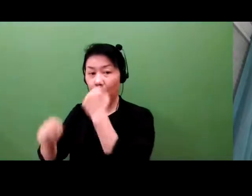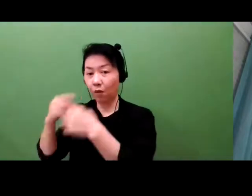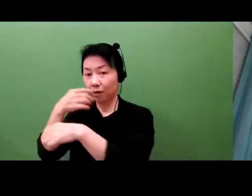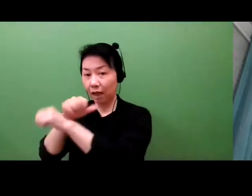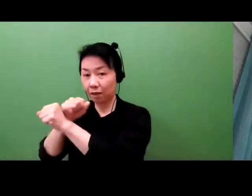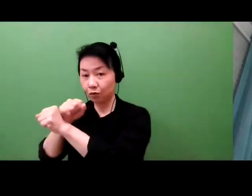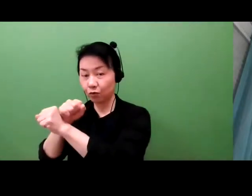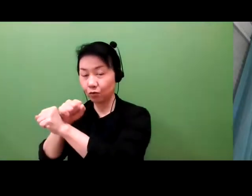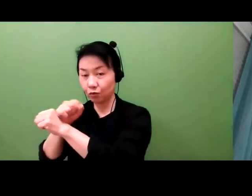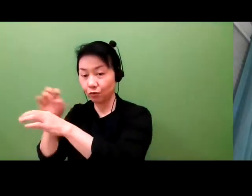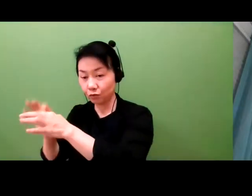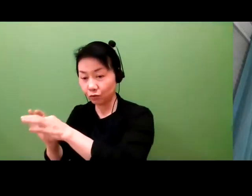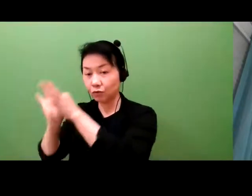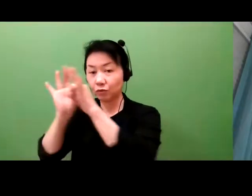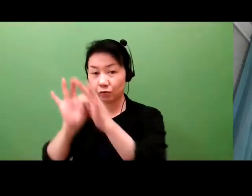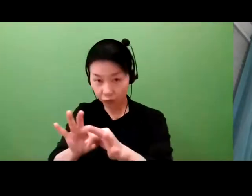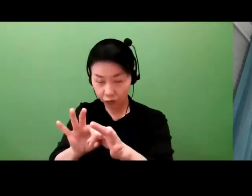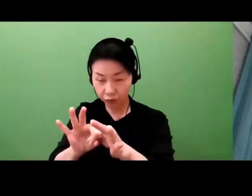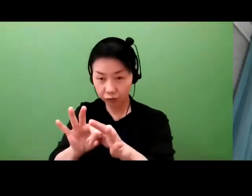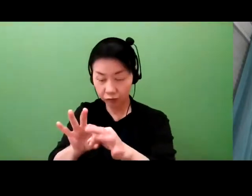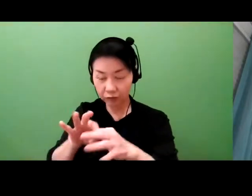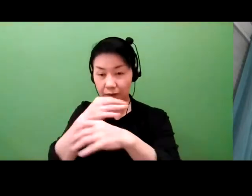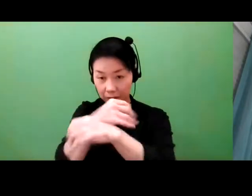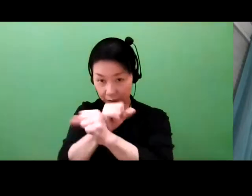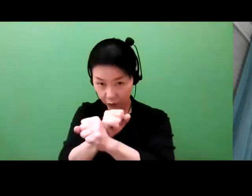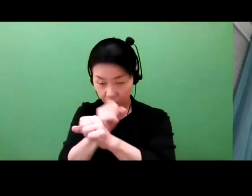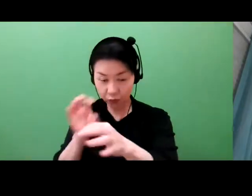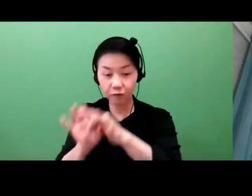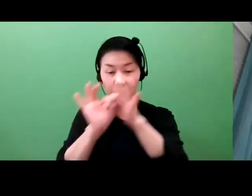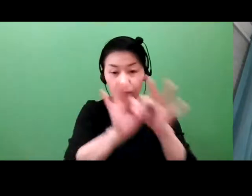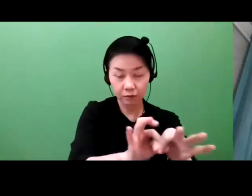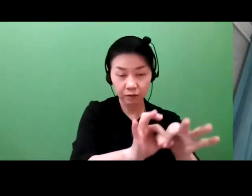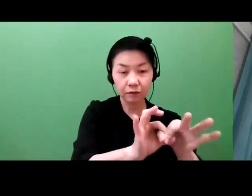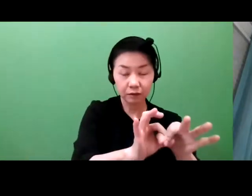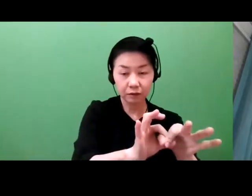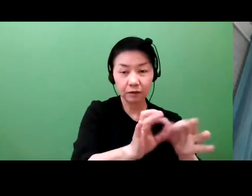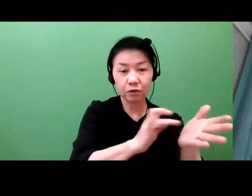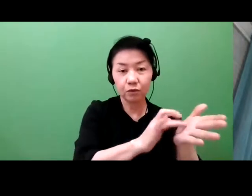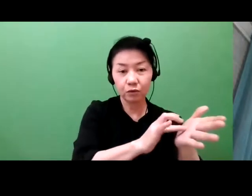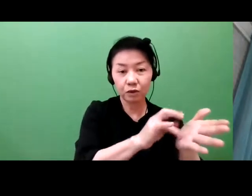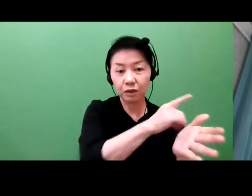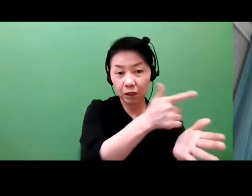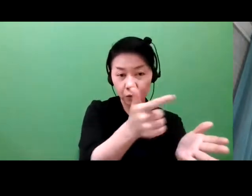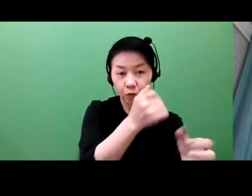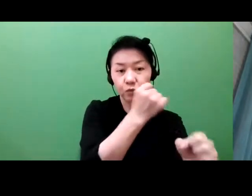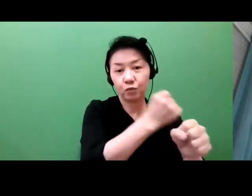If you're going to get money to do that translational exercise